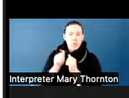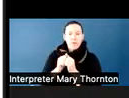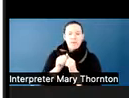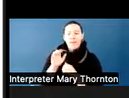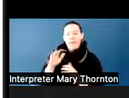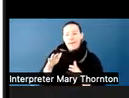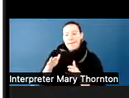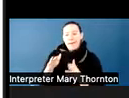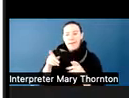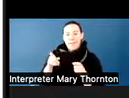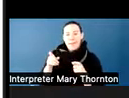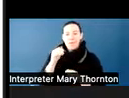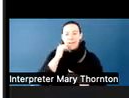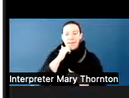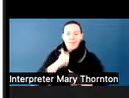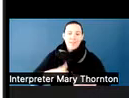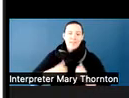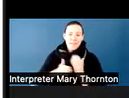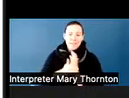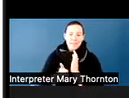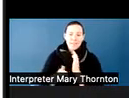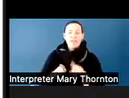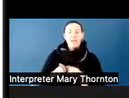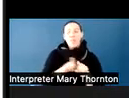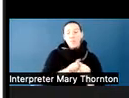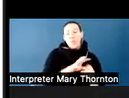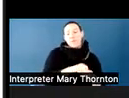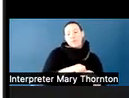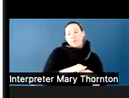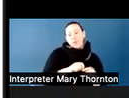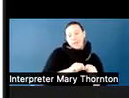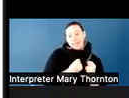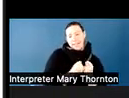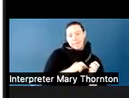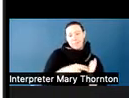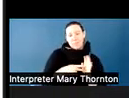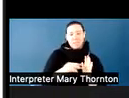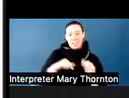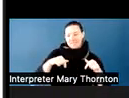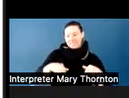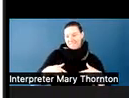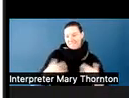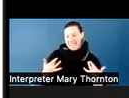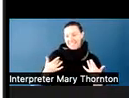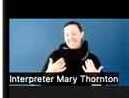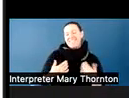And then I'm a member of the training team, so I enjoy coming out to situations or events like this where it can meet with other community members